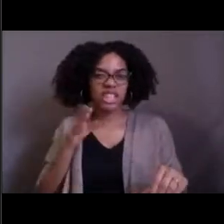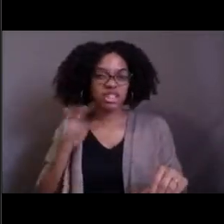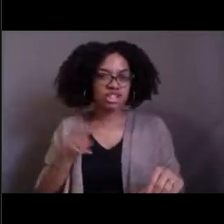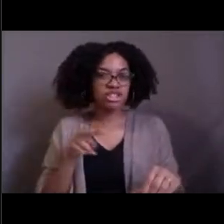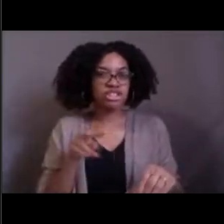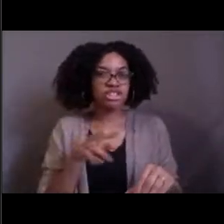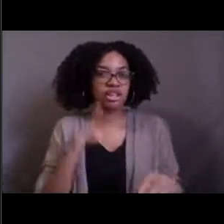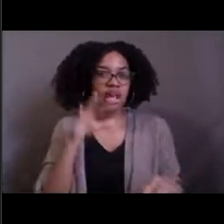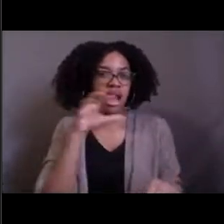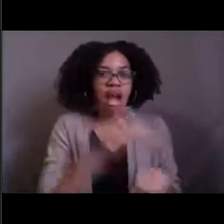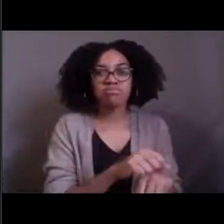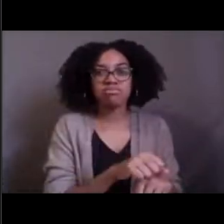and ate the other fish.